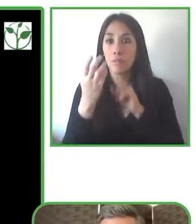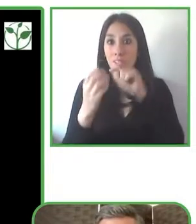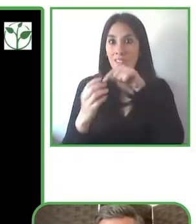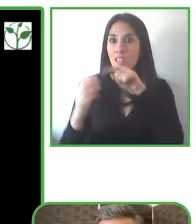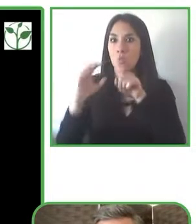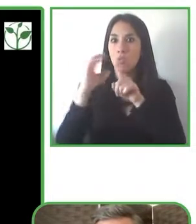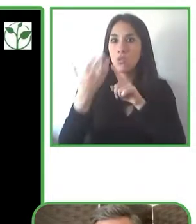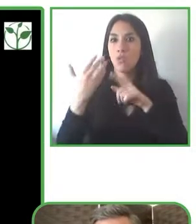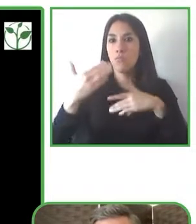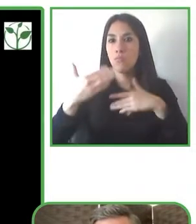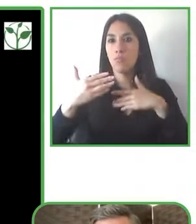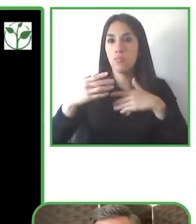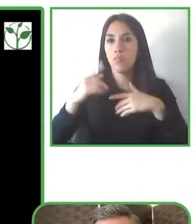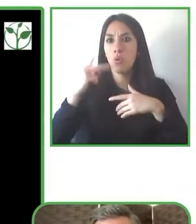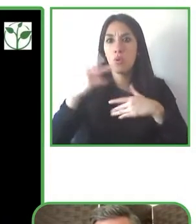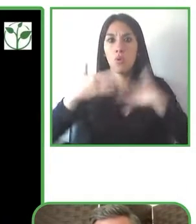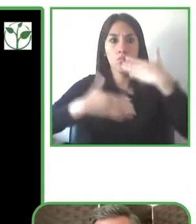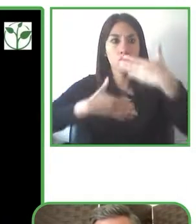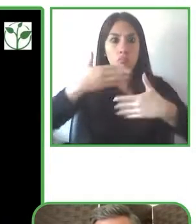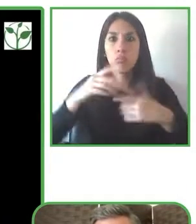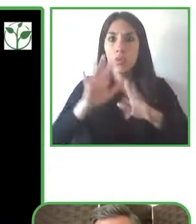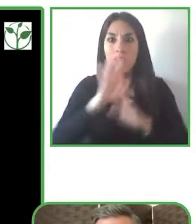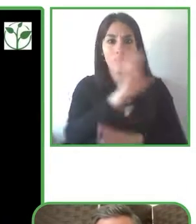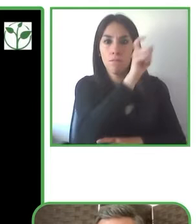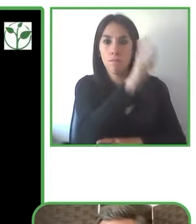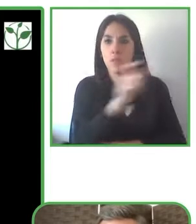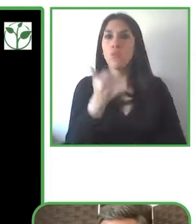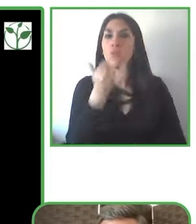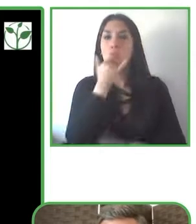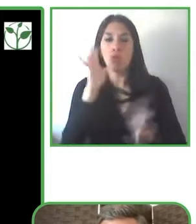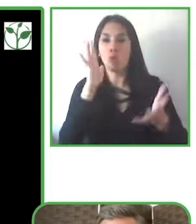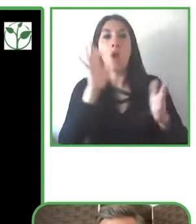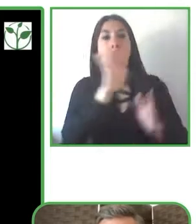businesses consider disability inclusion in the workplace.